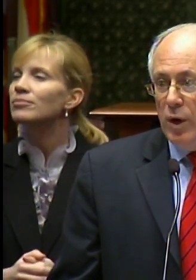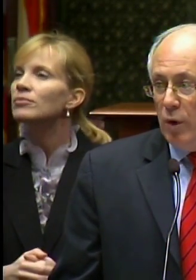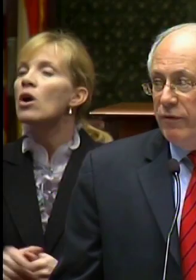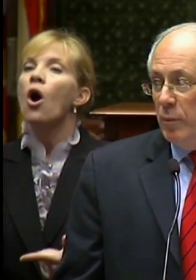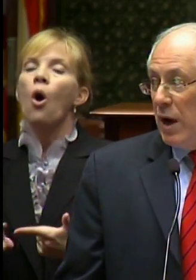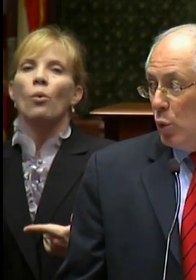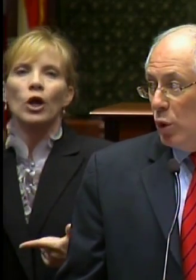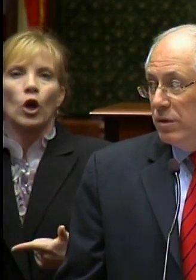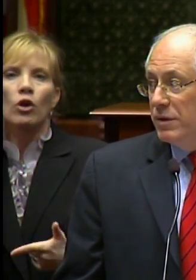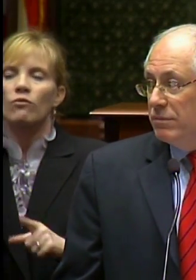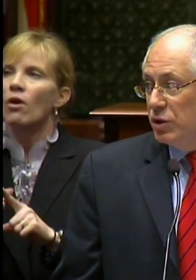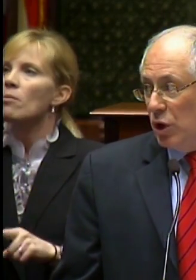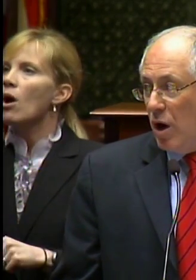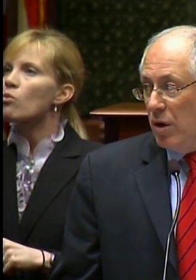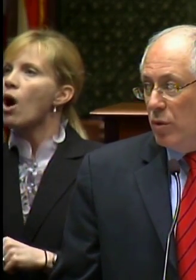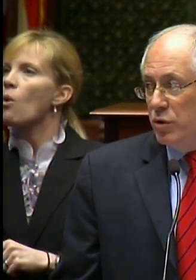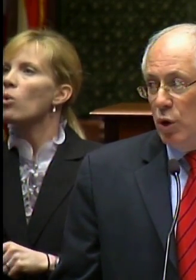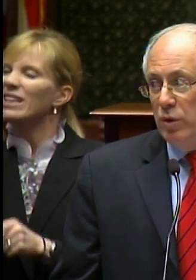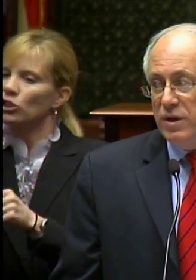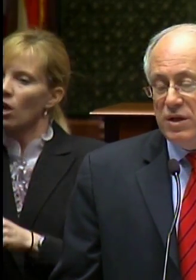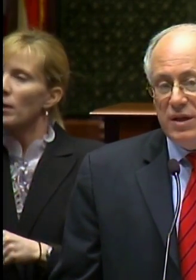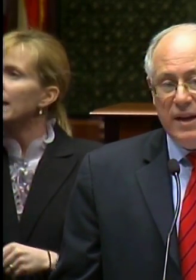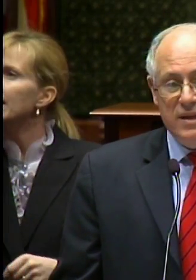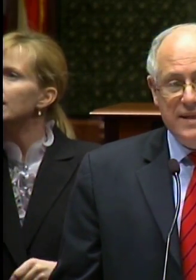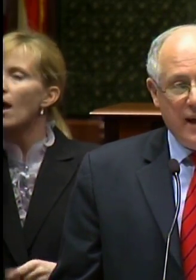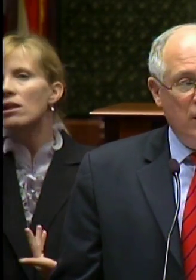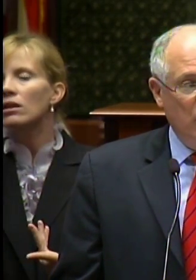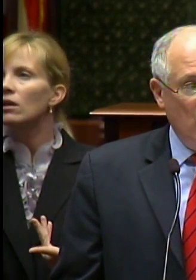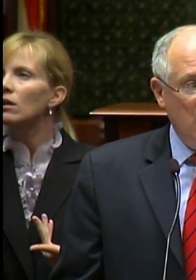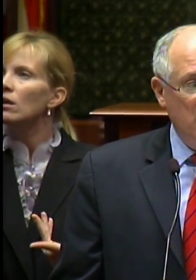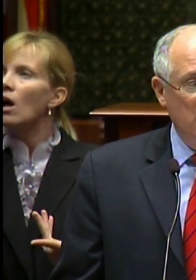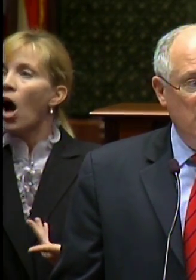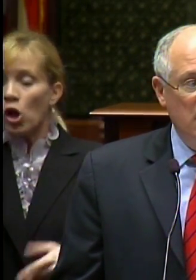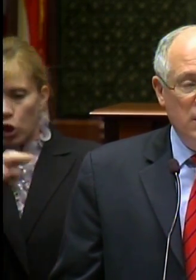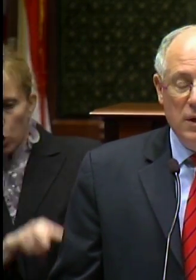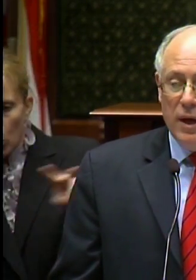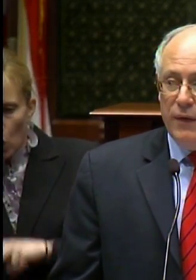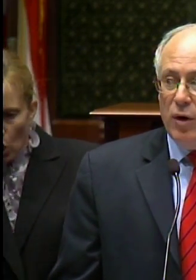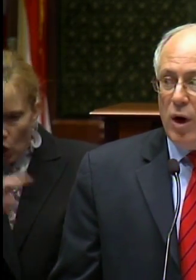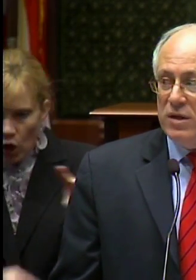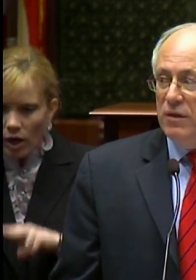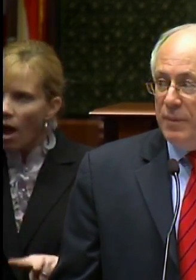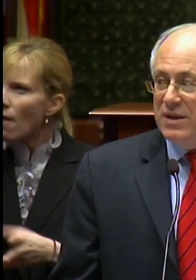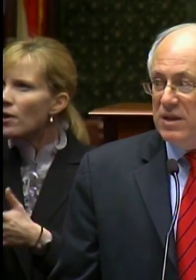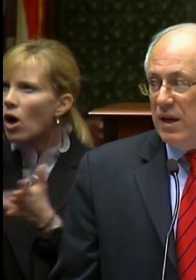We heard from Raul in Chicago, who told us to take a second look at the cost of big state